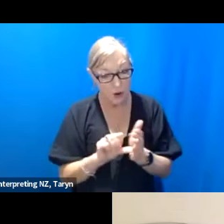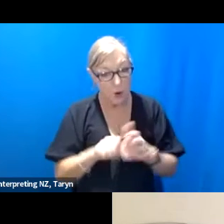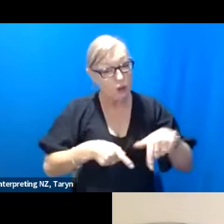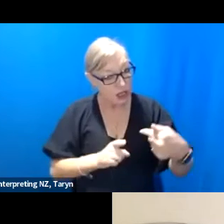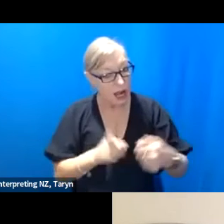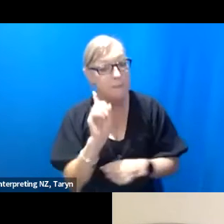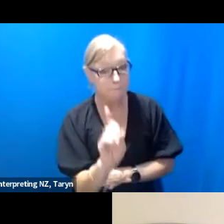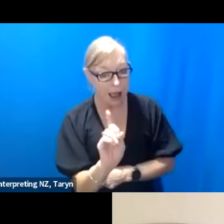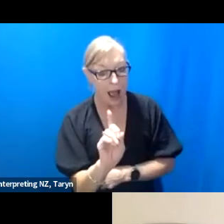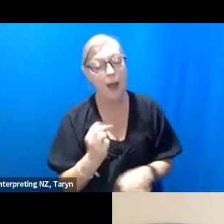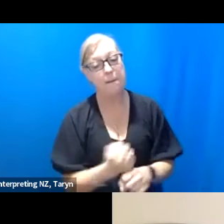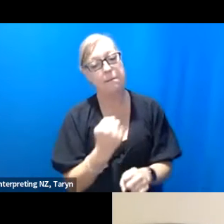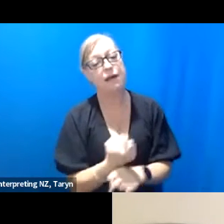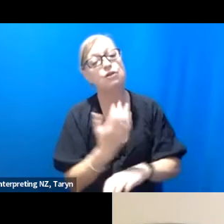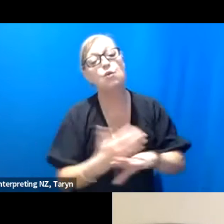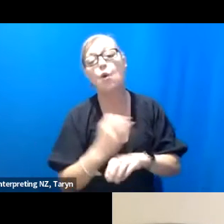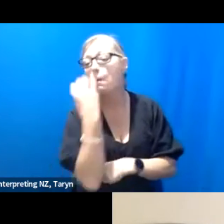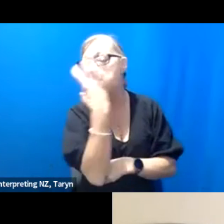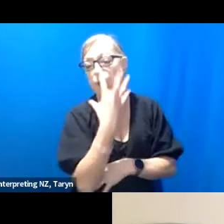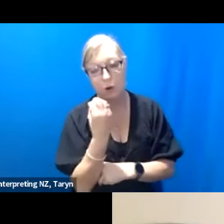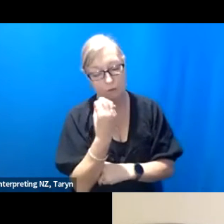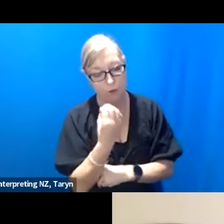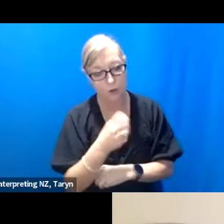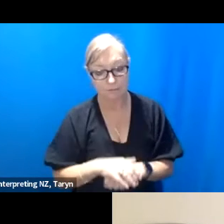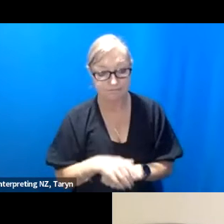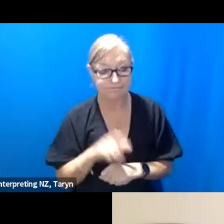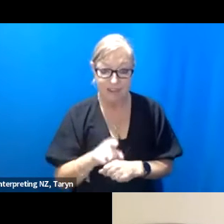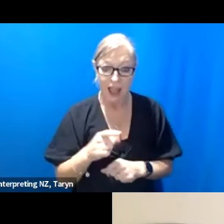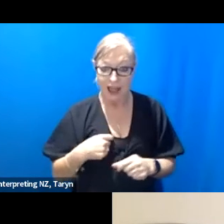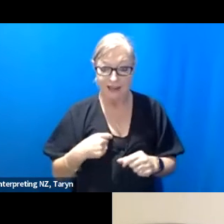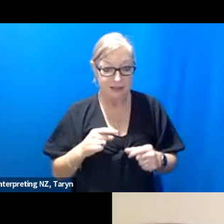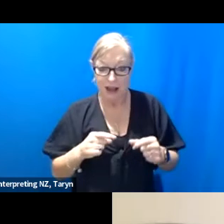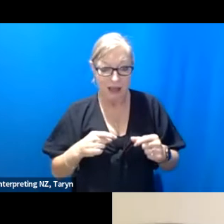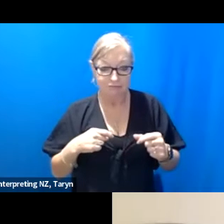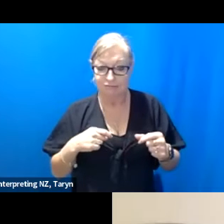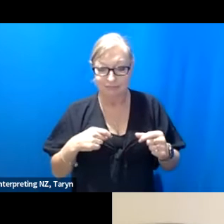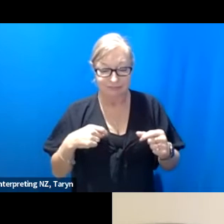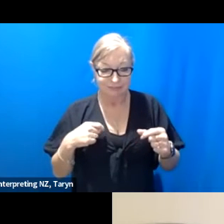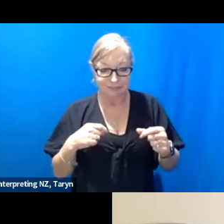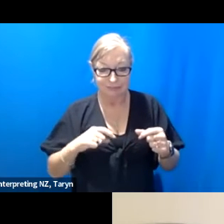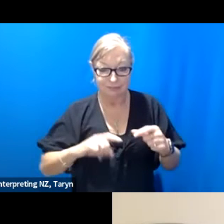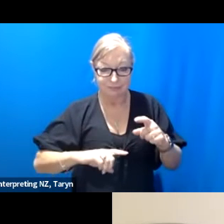is where it's, you know, it's messy but it's also what makes the work more interesting to me.